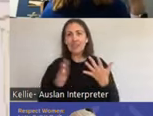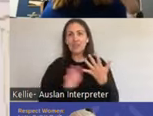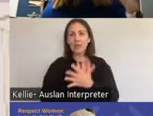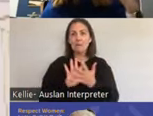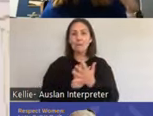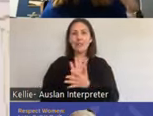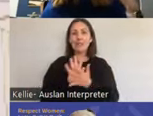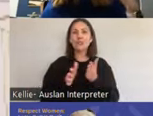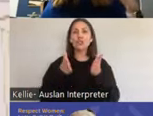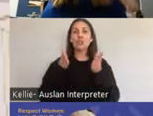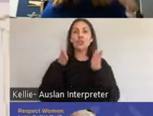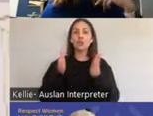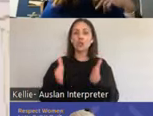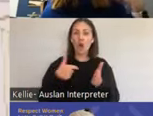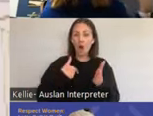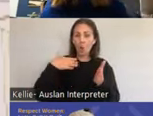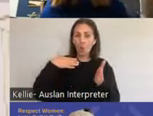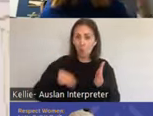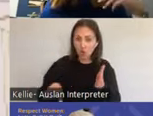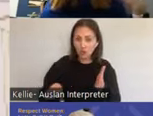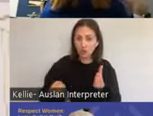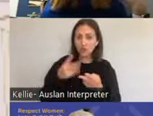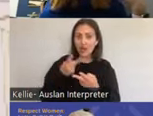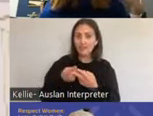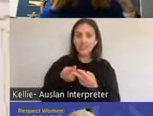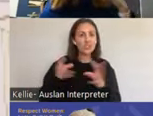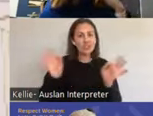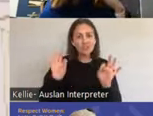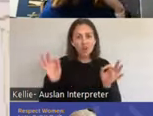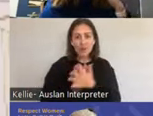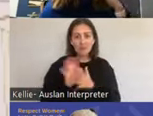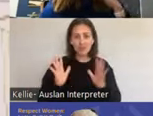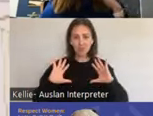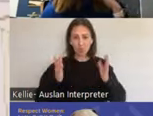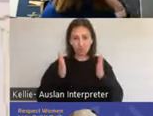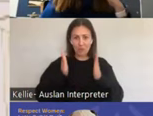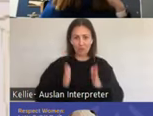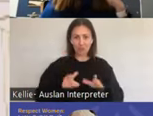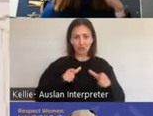It just means that you have this reflex genital erections. And the aha moment I